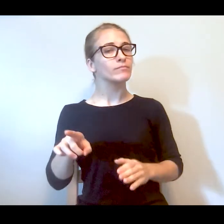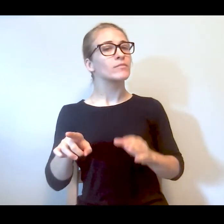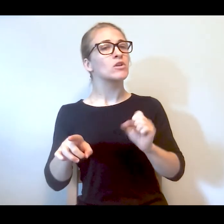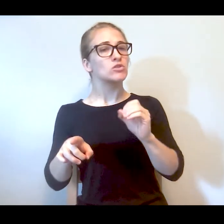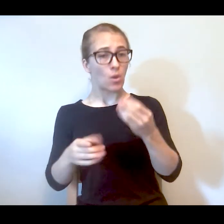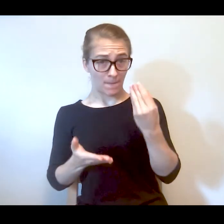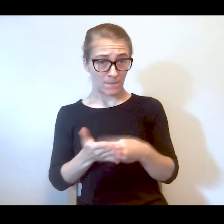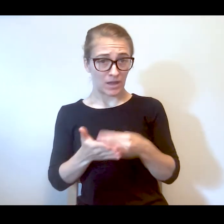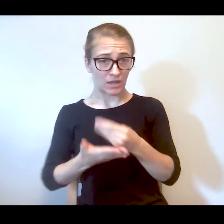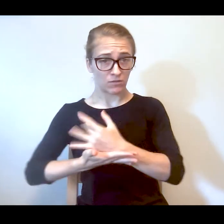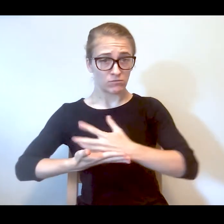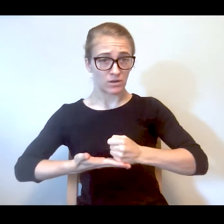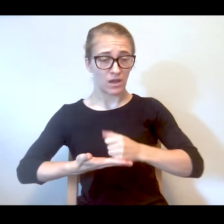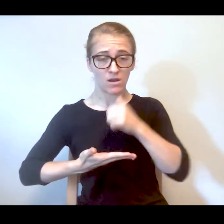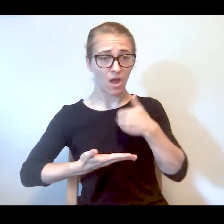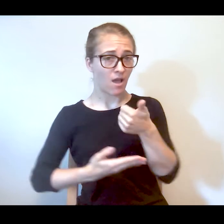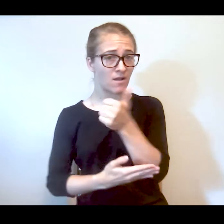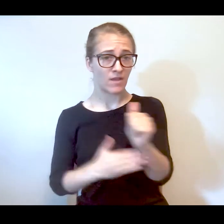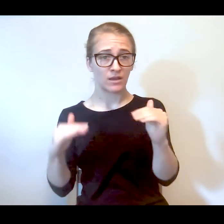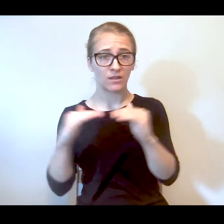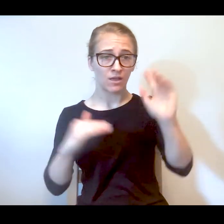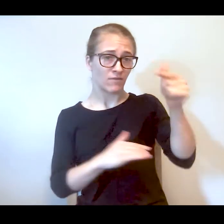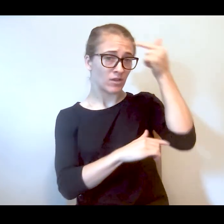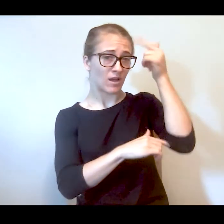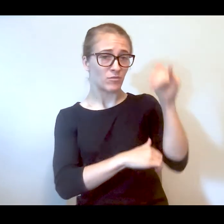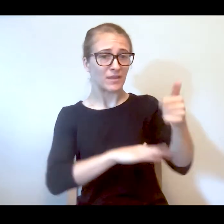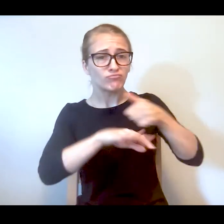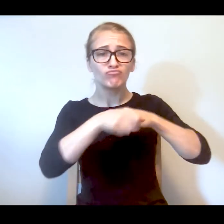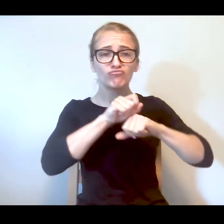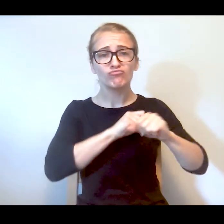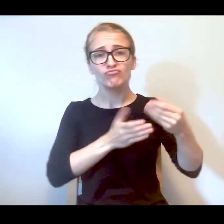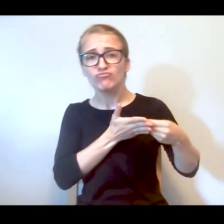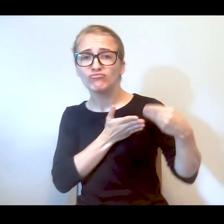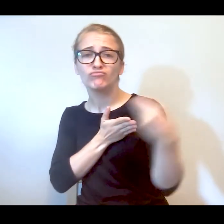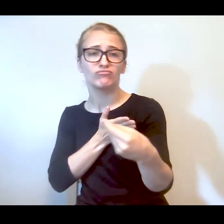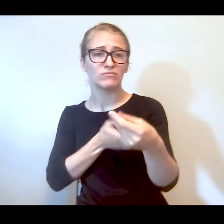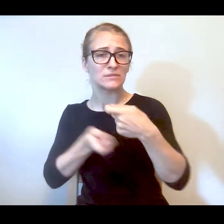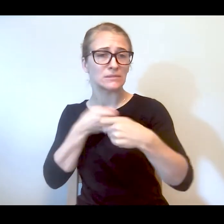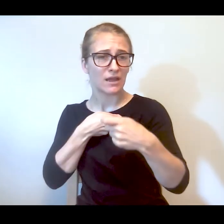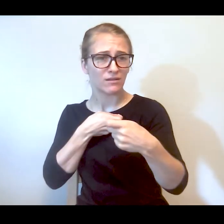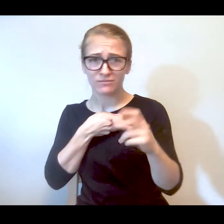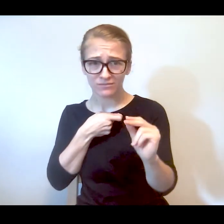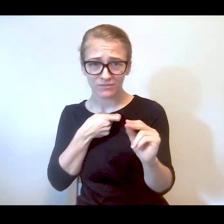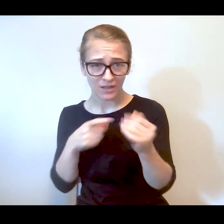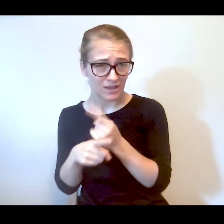there was no level of government that stepped in to replace it, is that accurate?